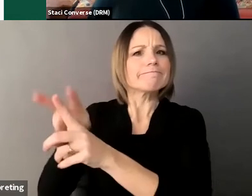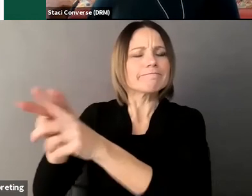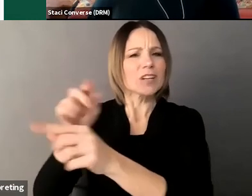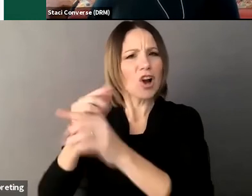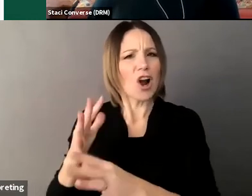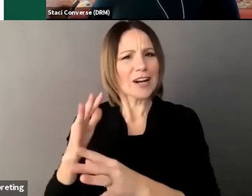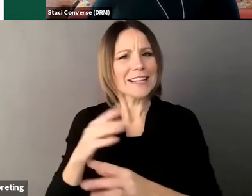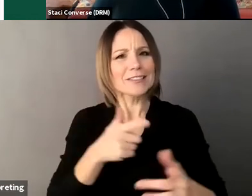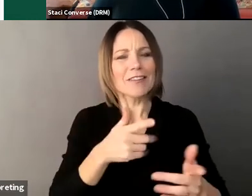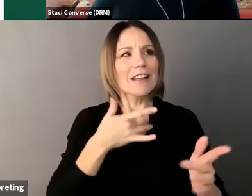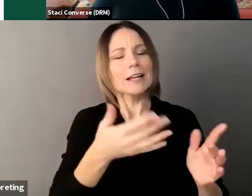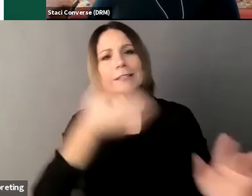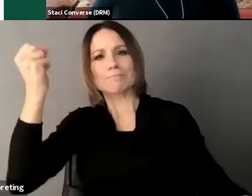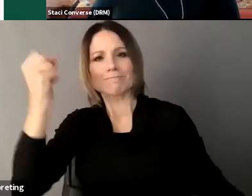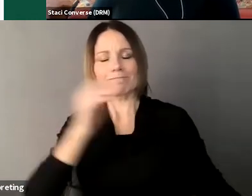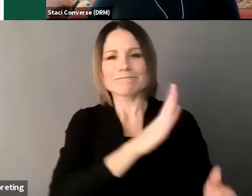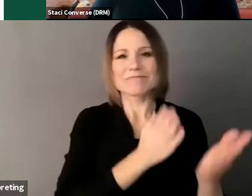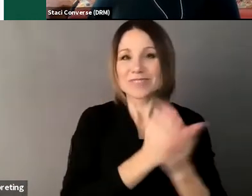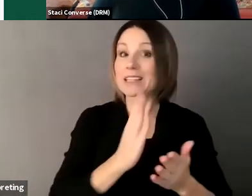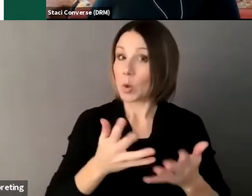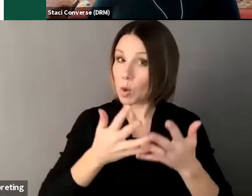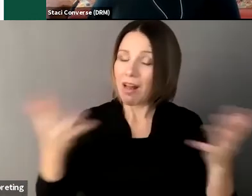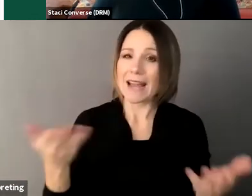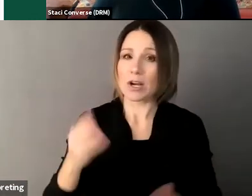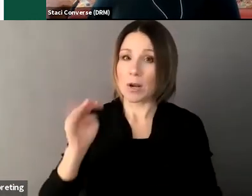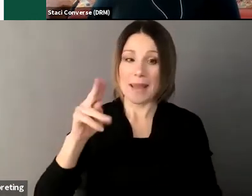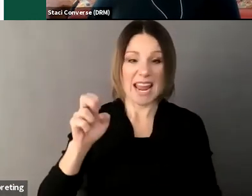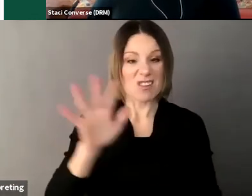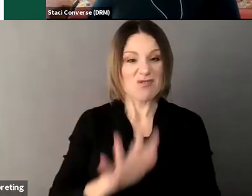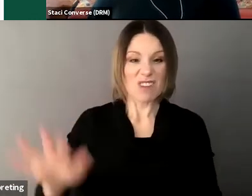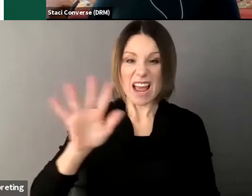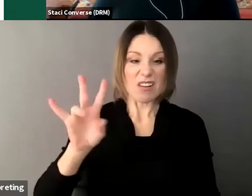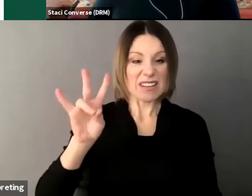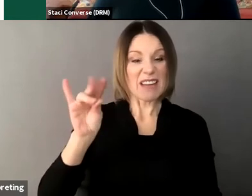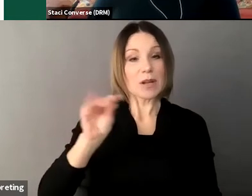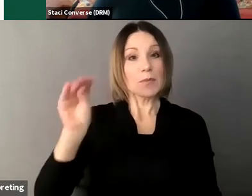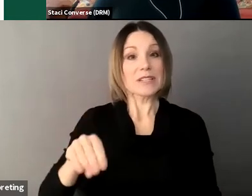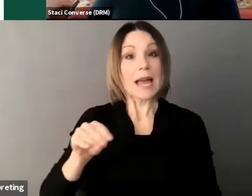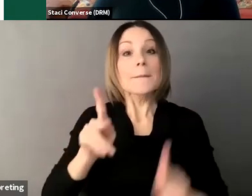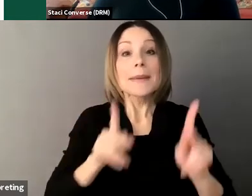70 percent of people receiving developmental services have guardians the vast majority